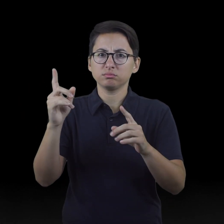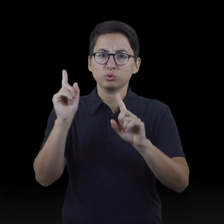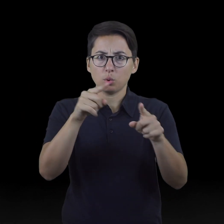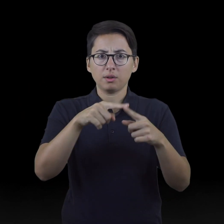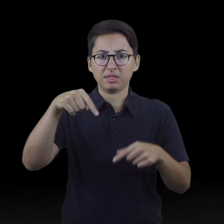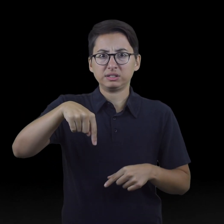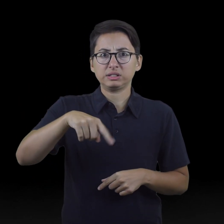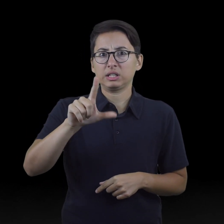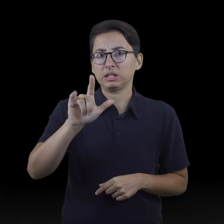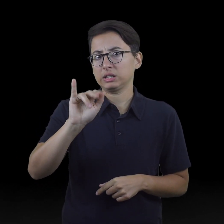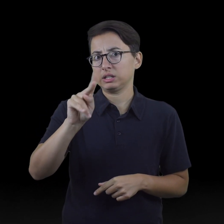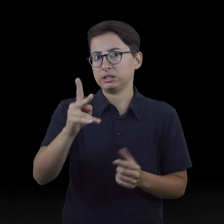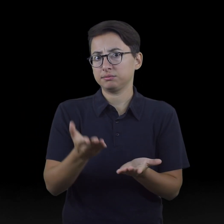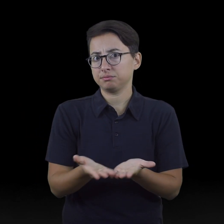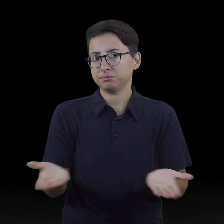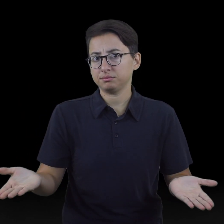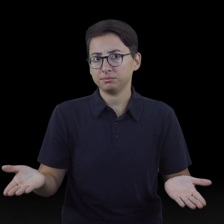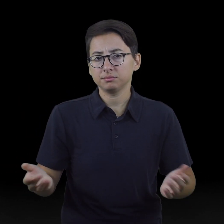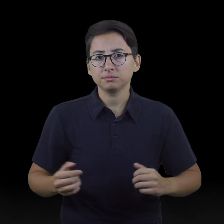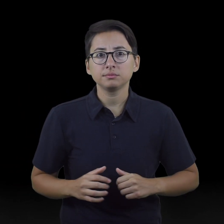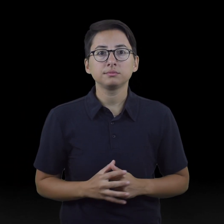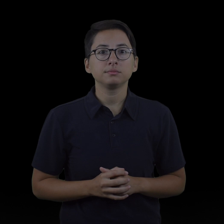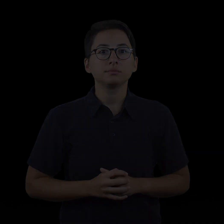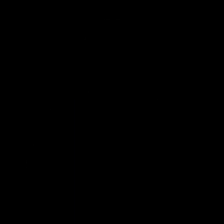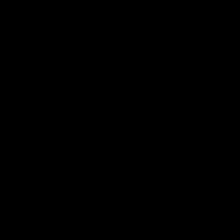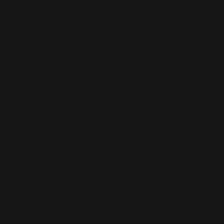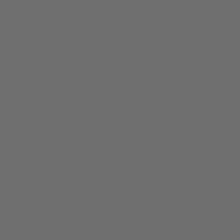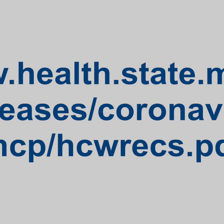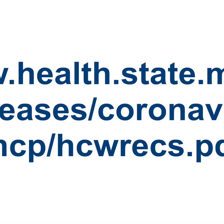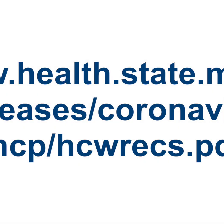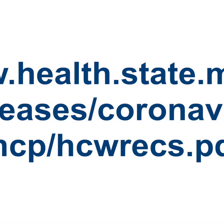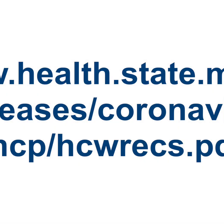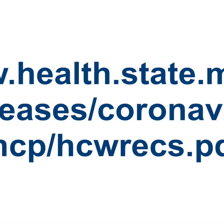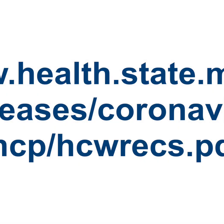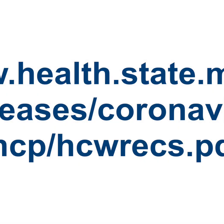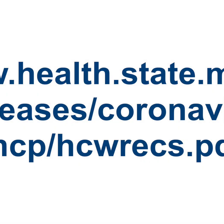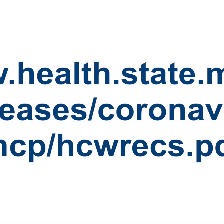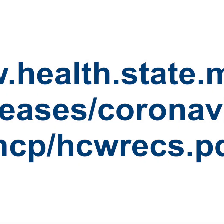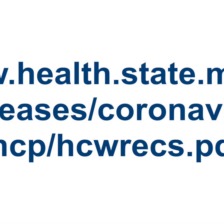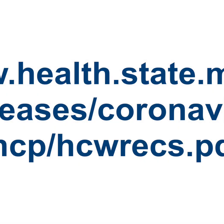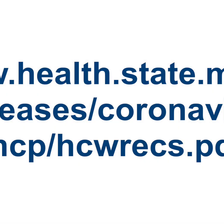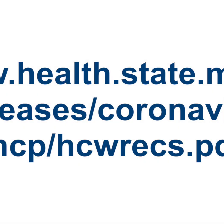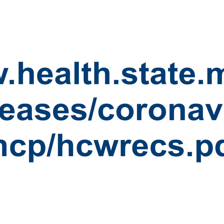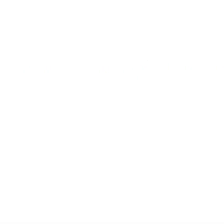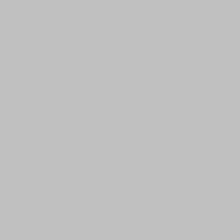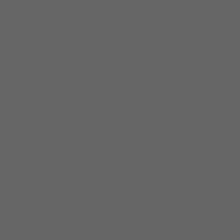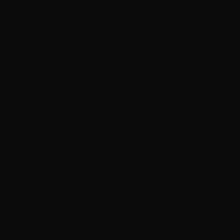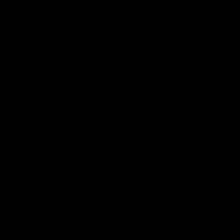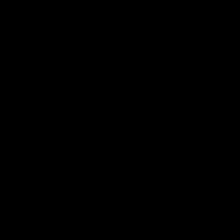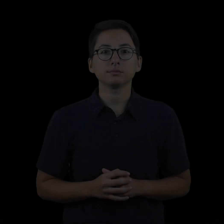should refer to COVID-19 Recommendations for Health Care Workers (PDF).